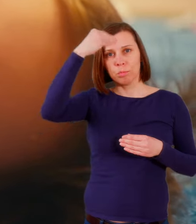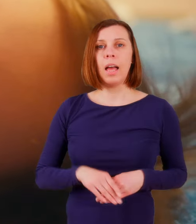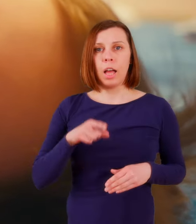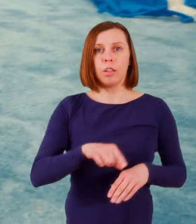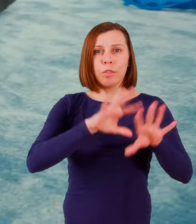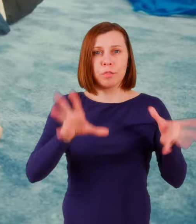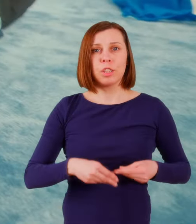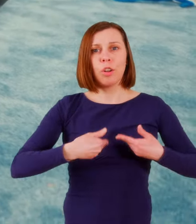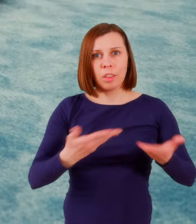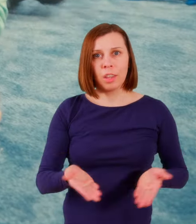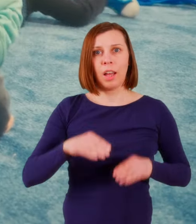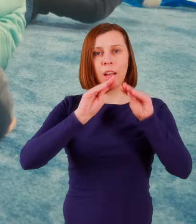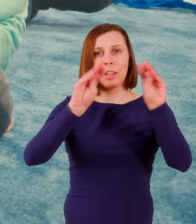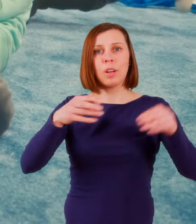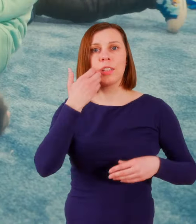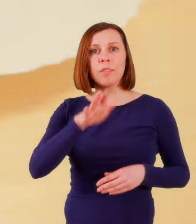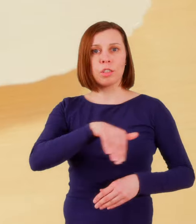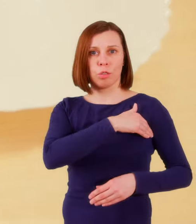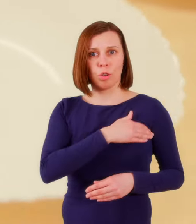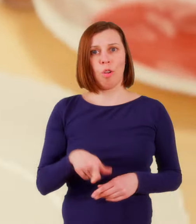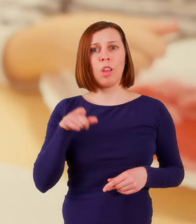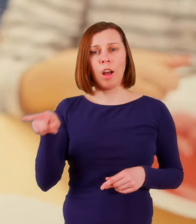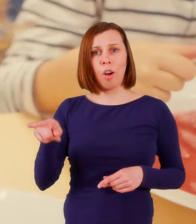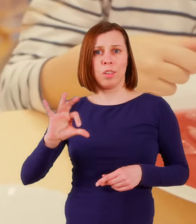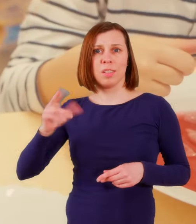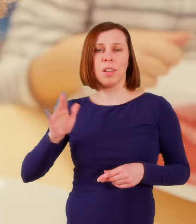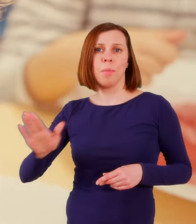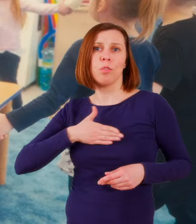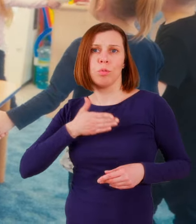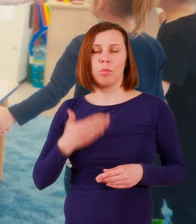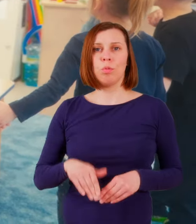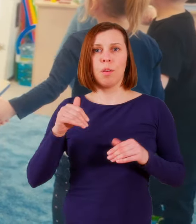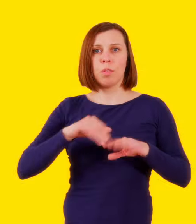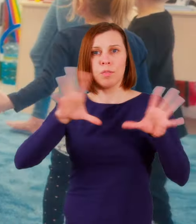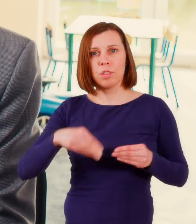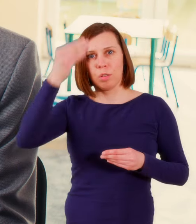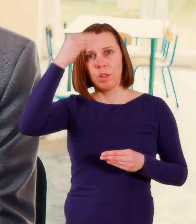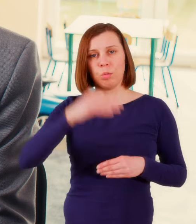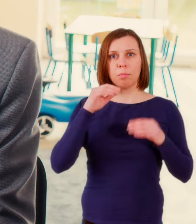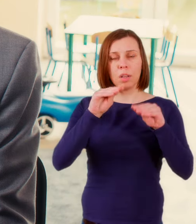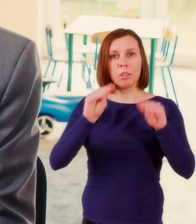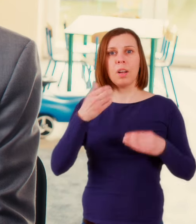This is also what gives early childhood education that he has a feeling that he can learn everything. There is such a stereotype that